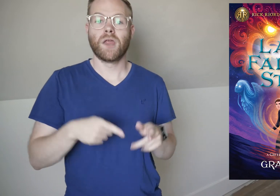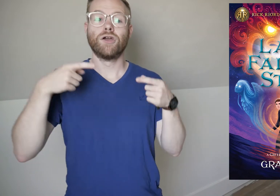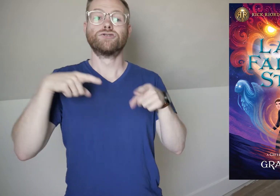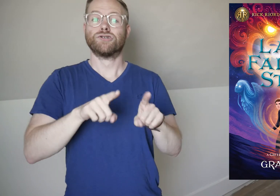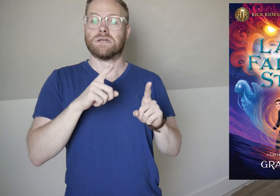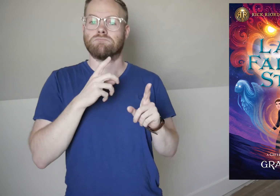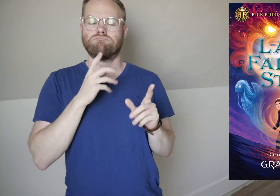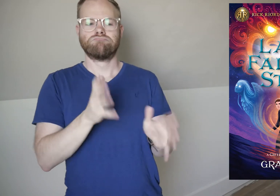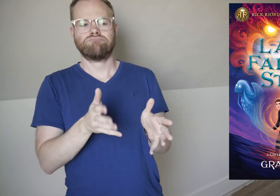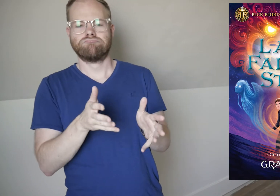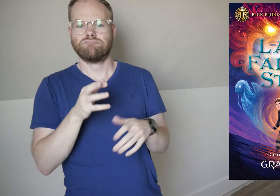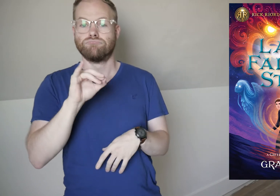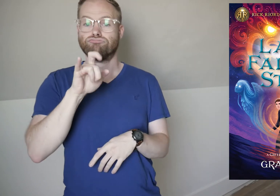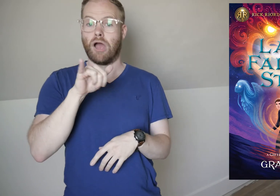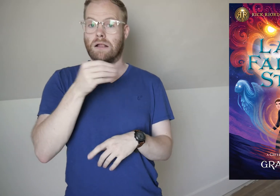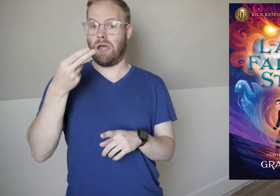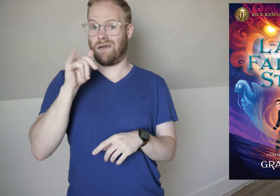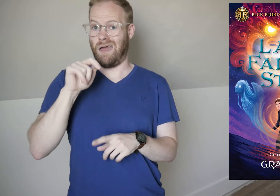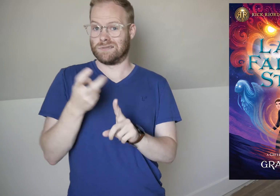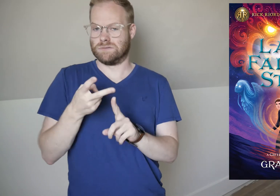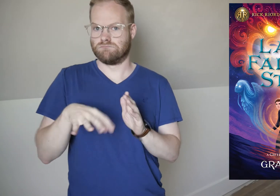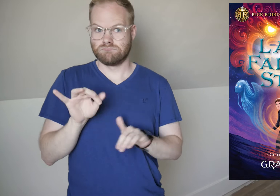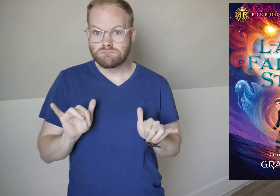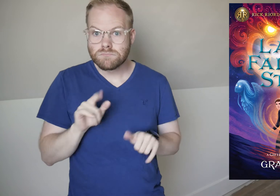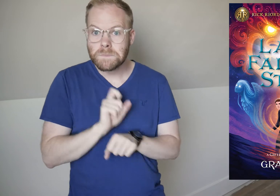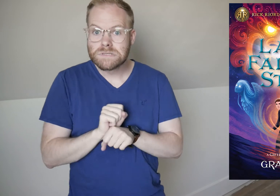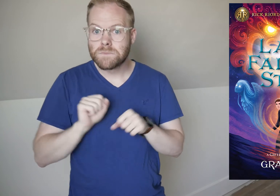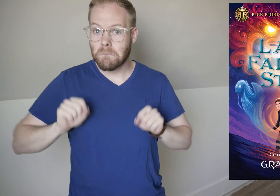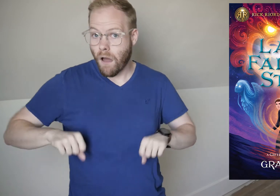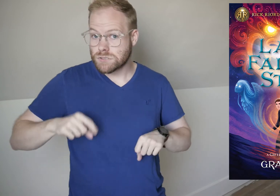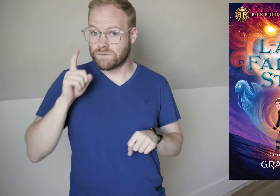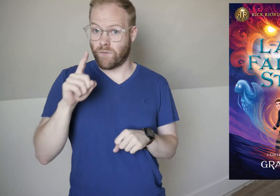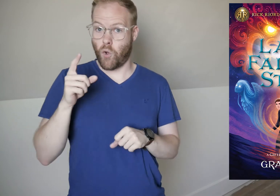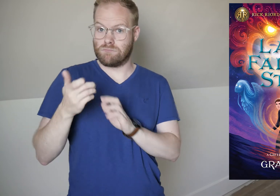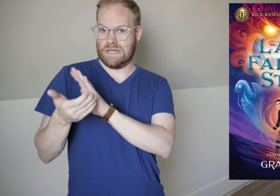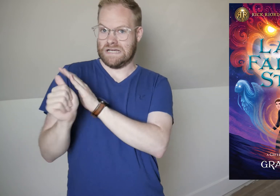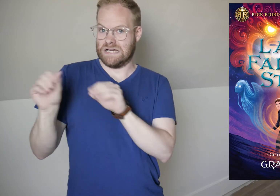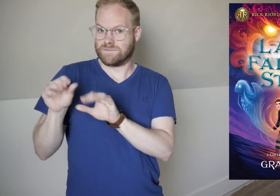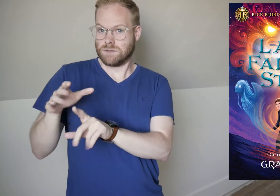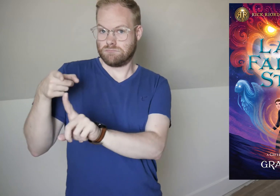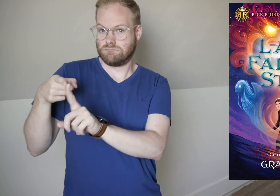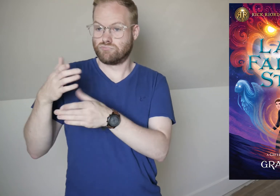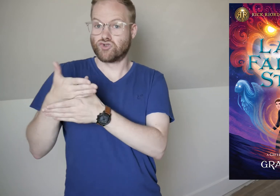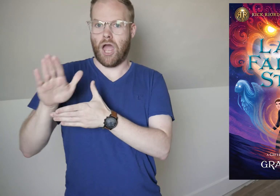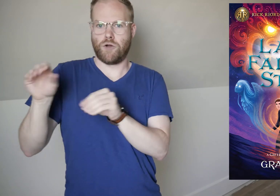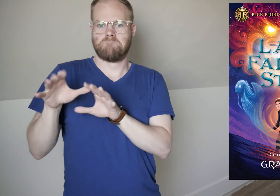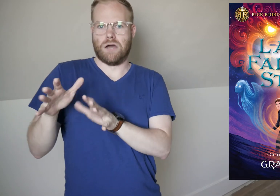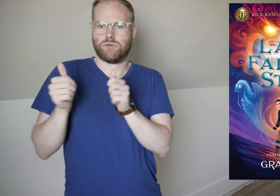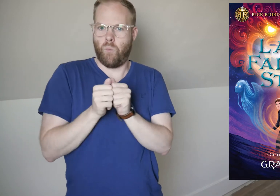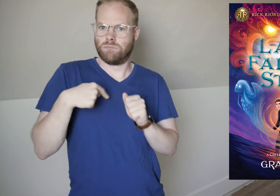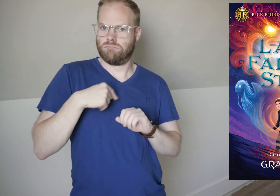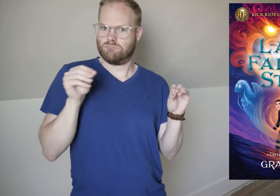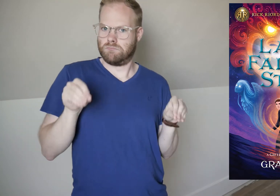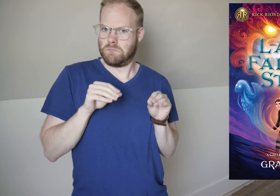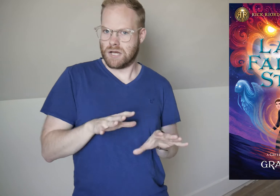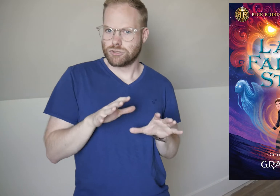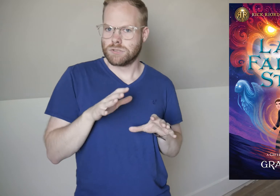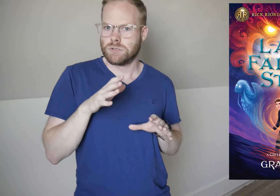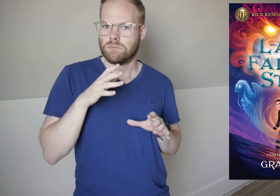During a conversation, Riley and Hattie discover it is possible for a gifted to share their magic with a saram,